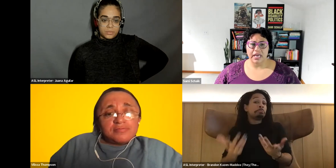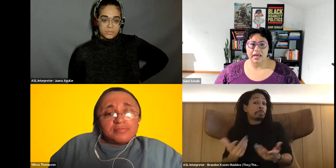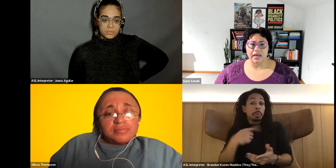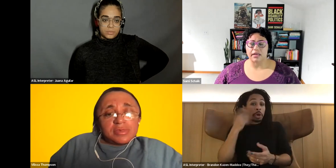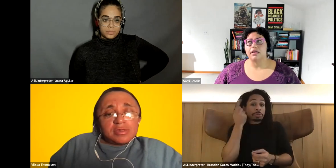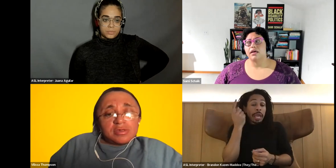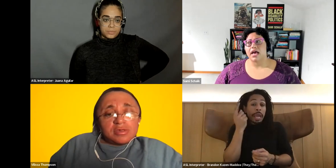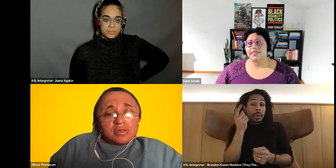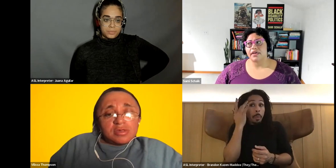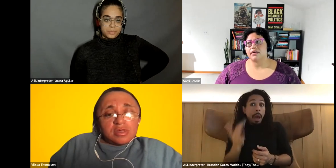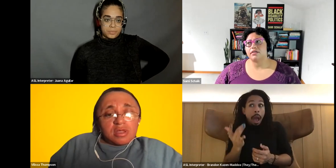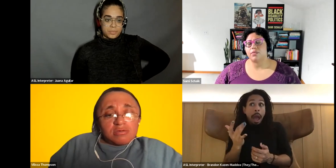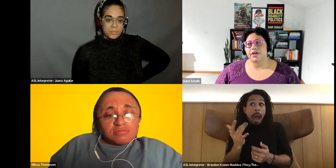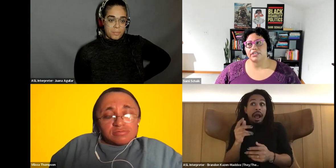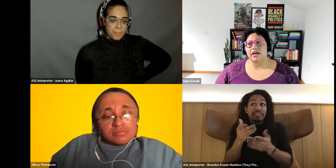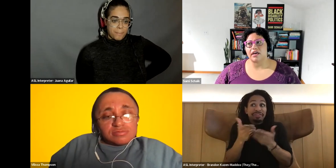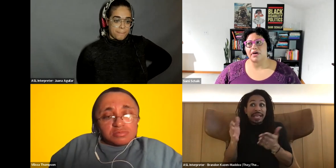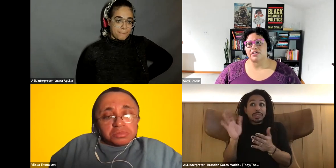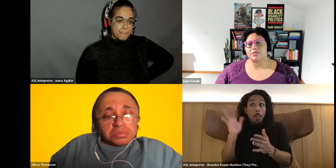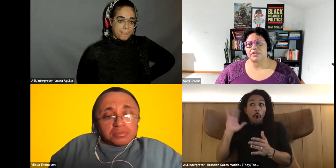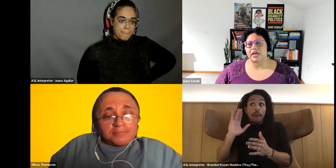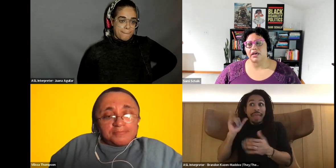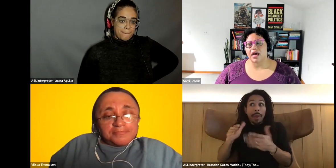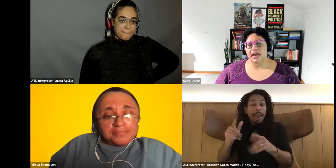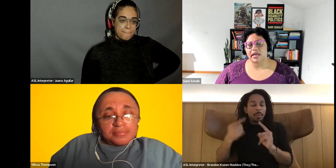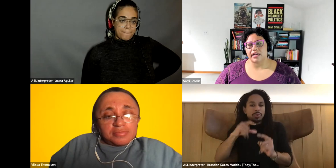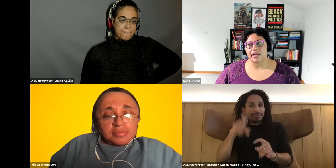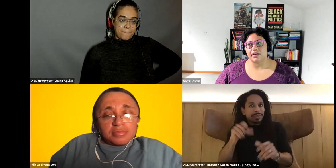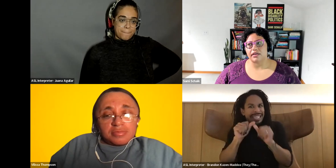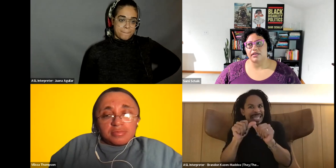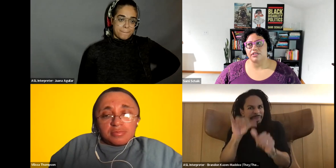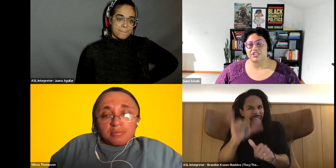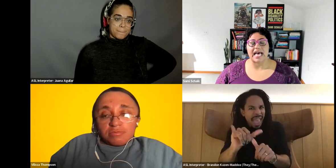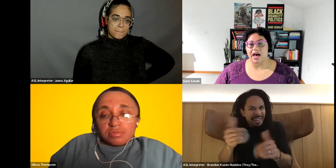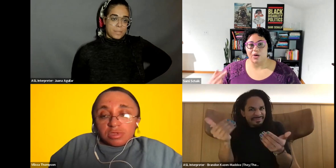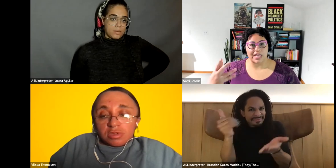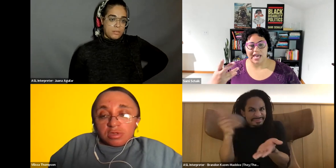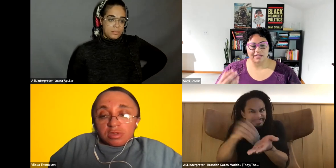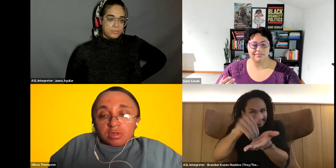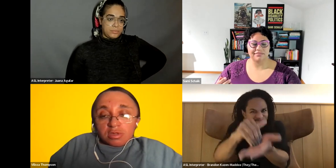Sami Schalk: Yeah, I think what you're talking about is really highlighting. Sami Schalk: Just how like